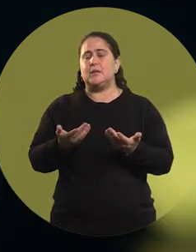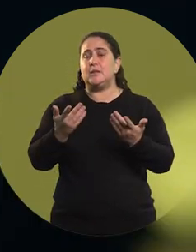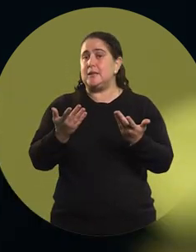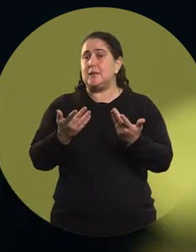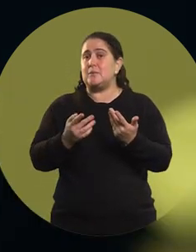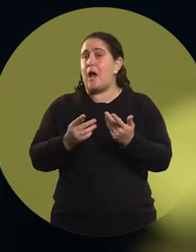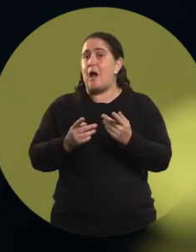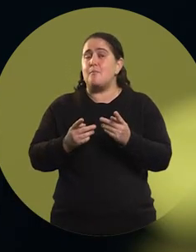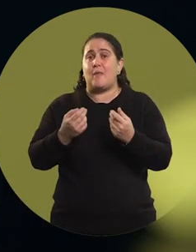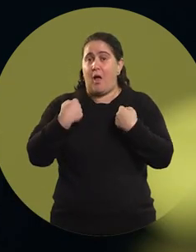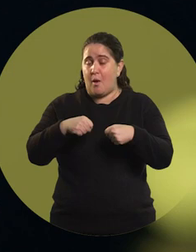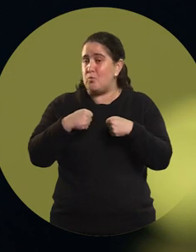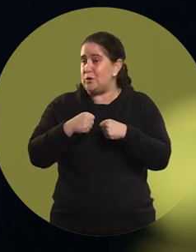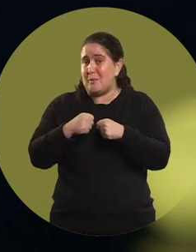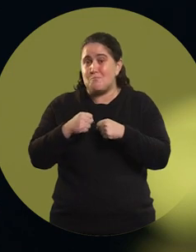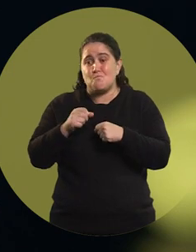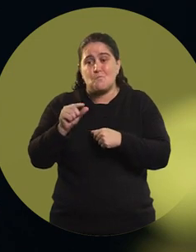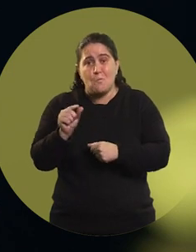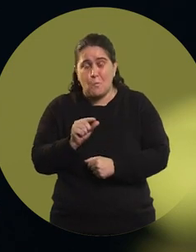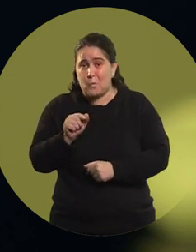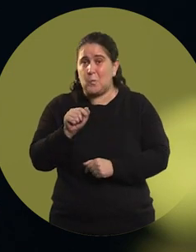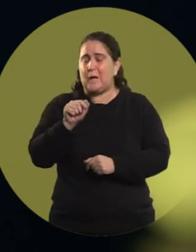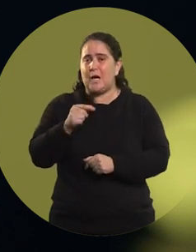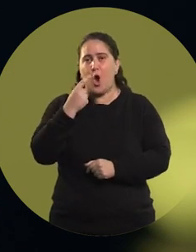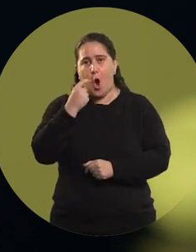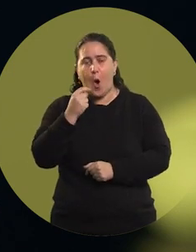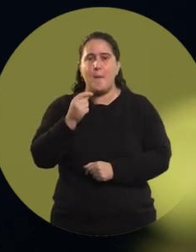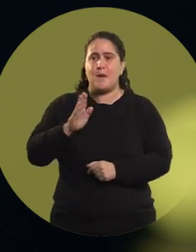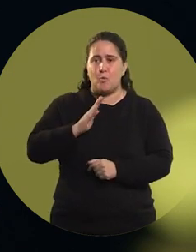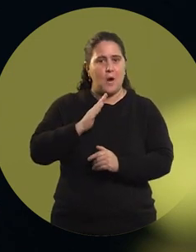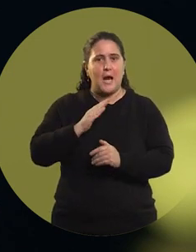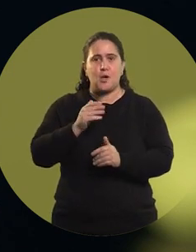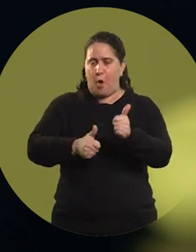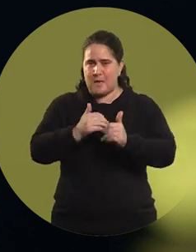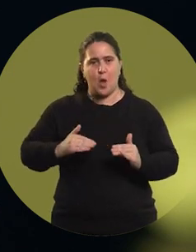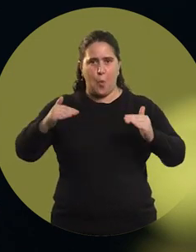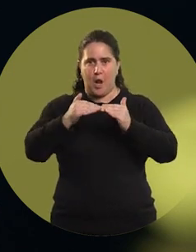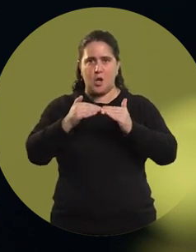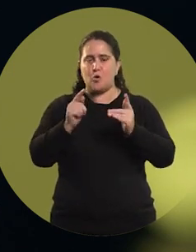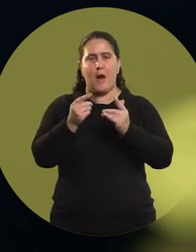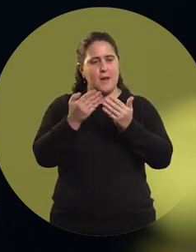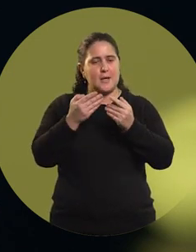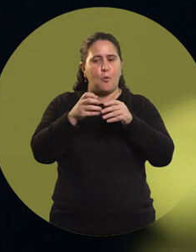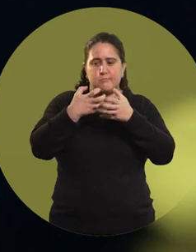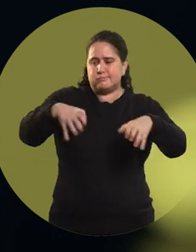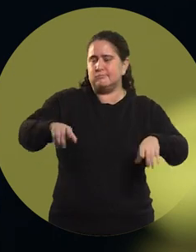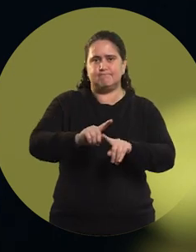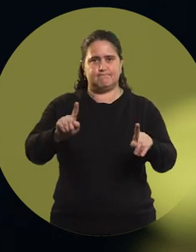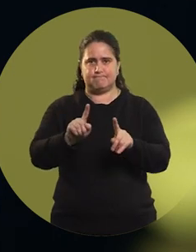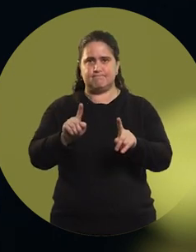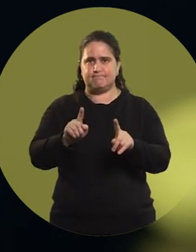And it is one of the few sports in the world in which men and women compete on equal terms. In other words, we do not have gender differentiations.